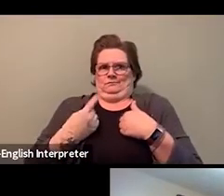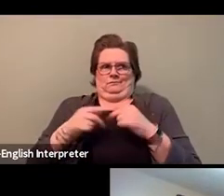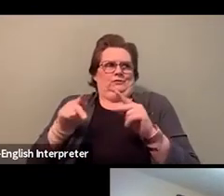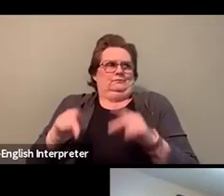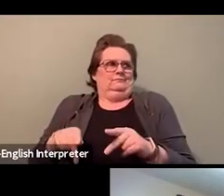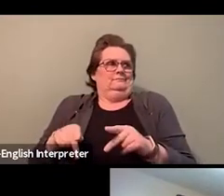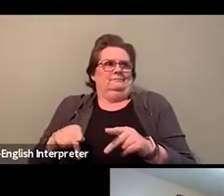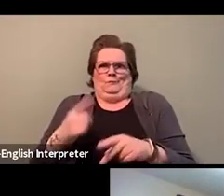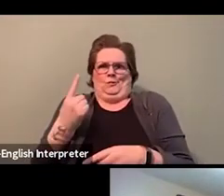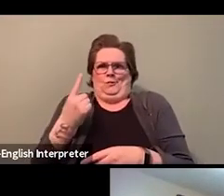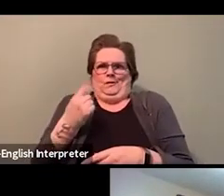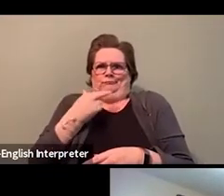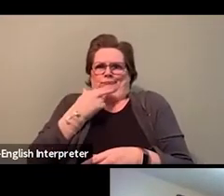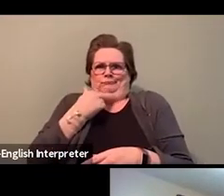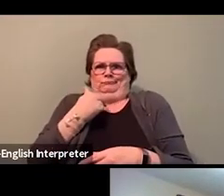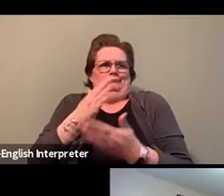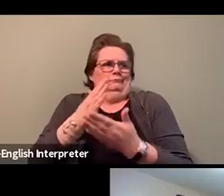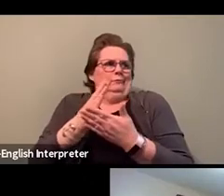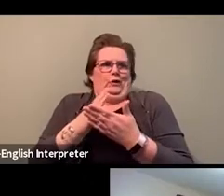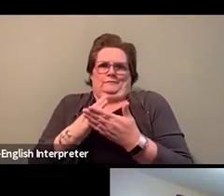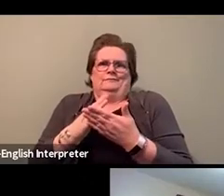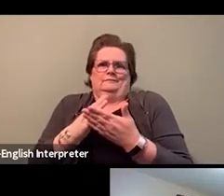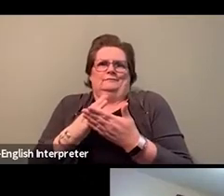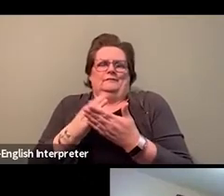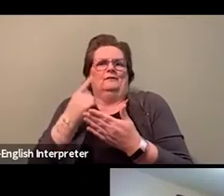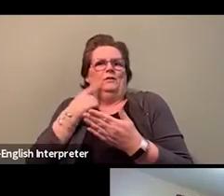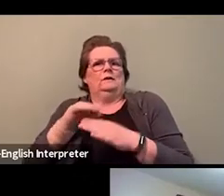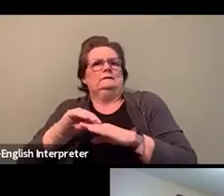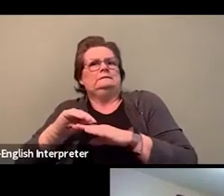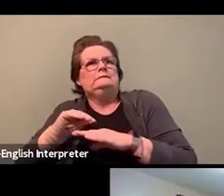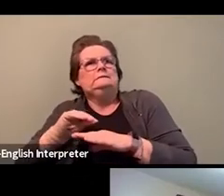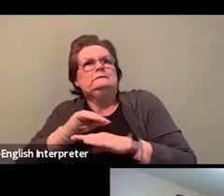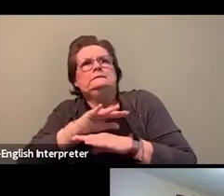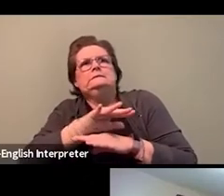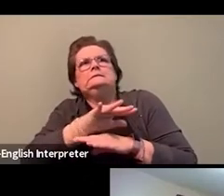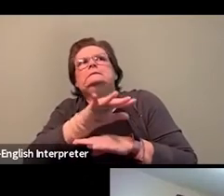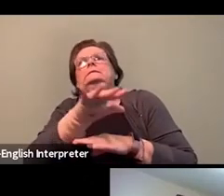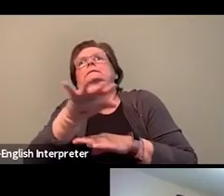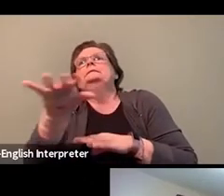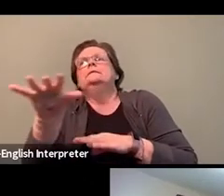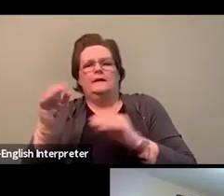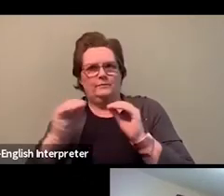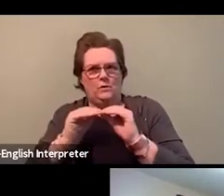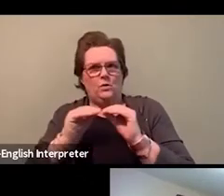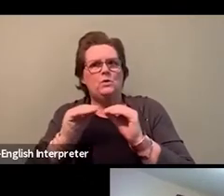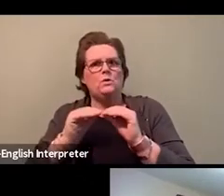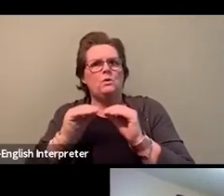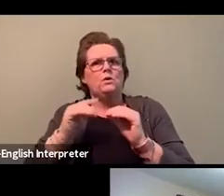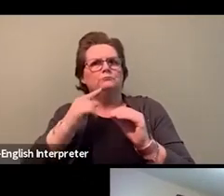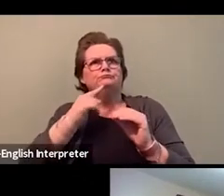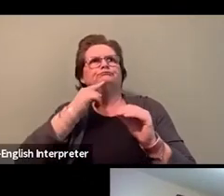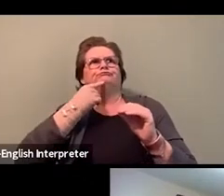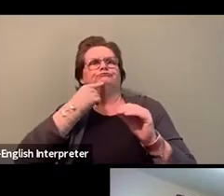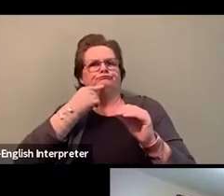And so in order to create effective larger change on a scale greater than just one person,